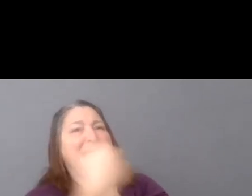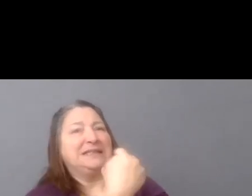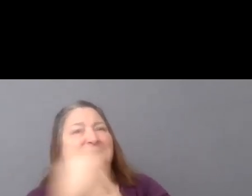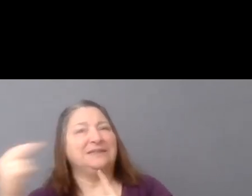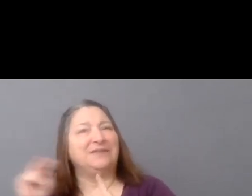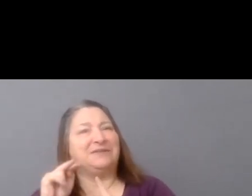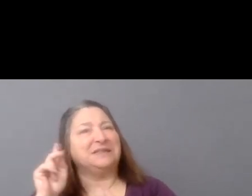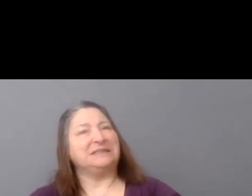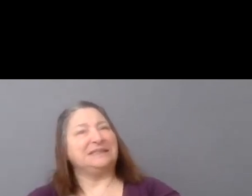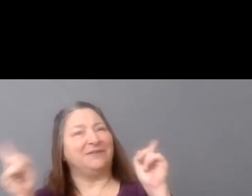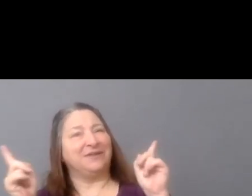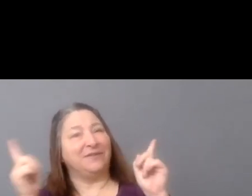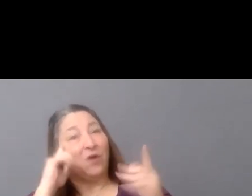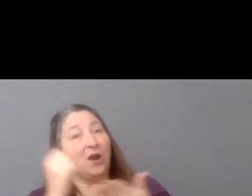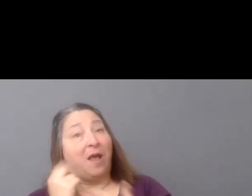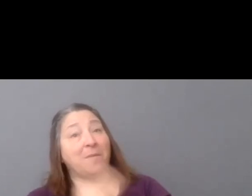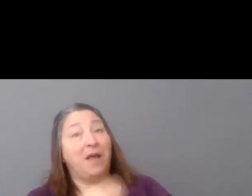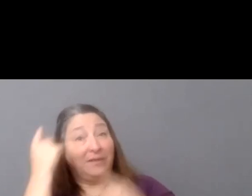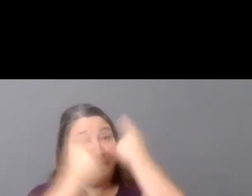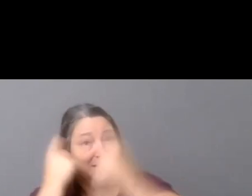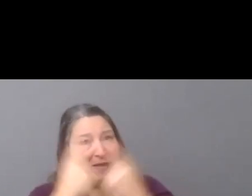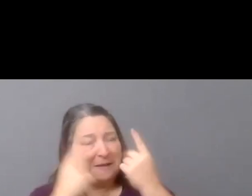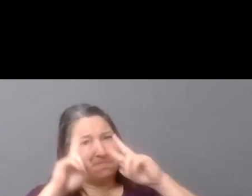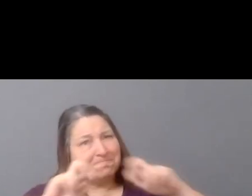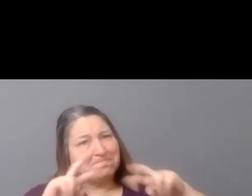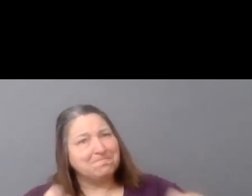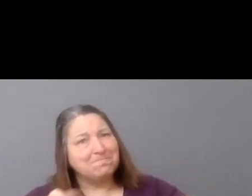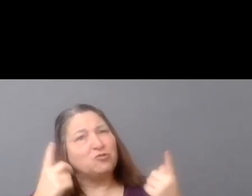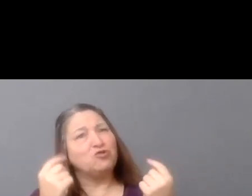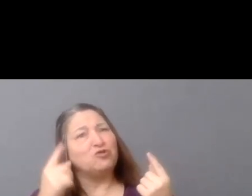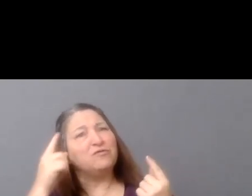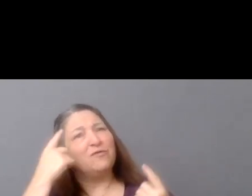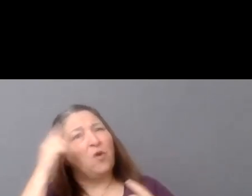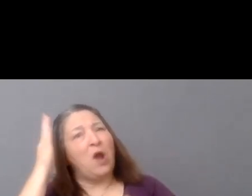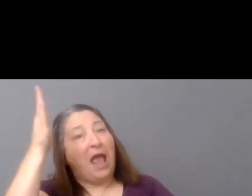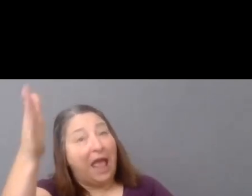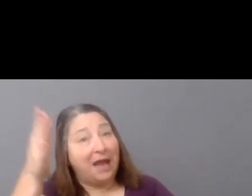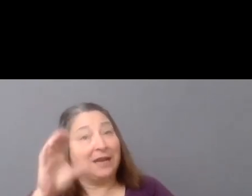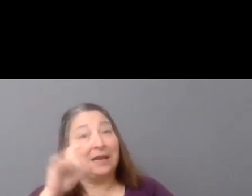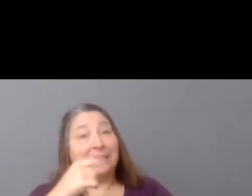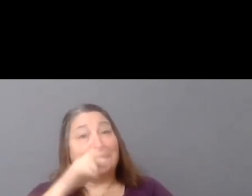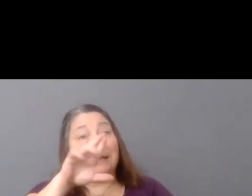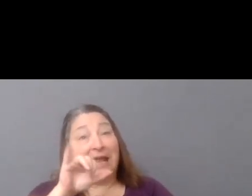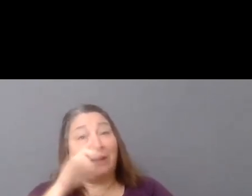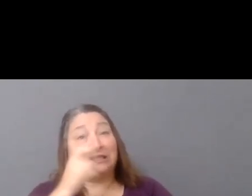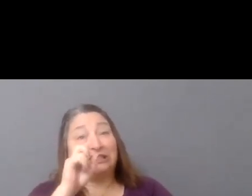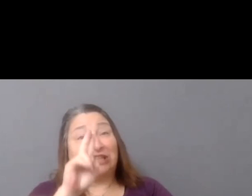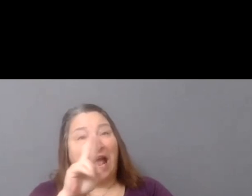we need to do to think about the possibilities ahead. Gary Chou is a strategist from the tech industry